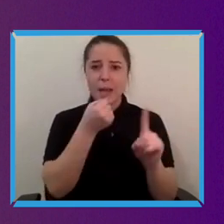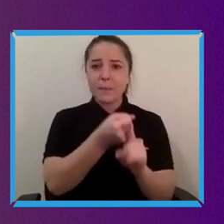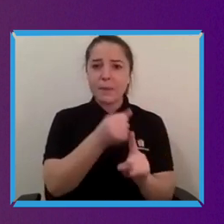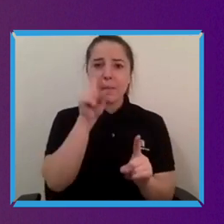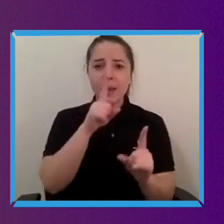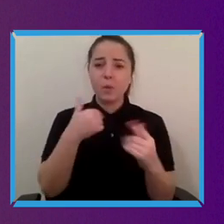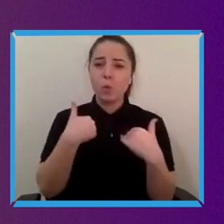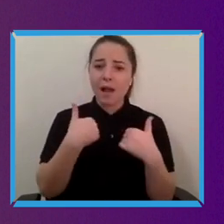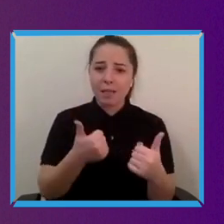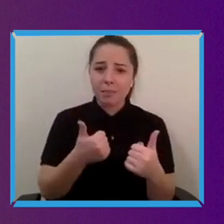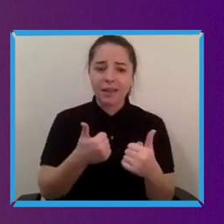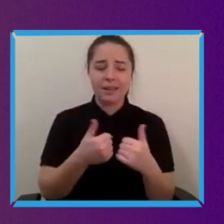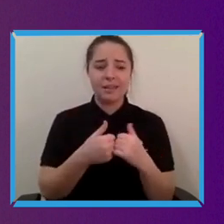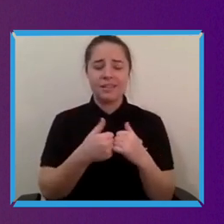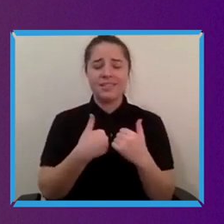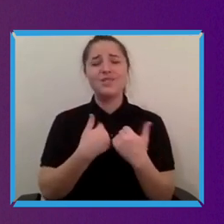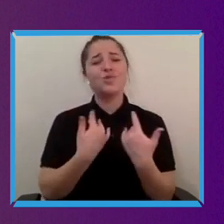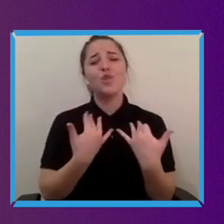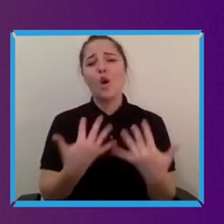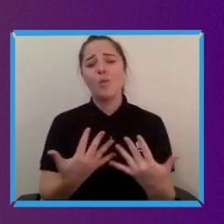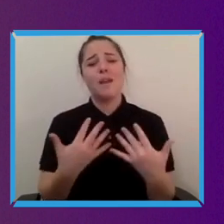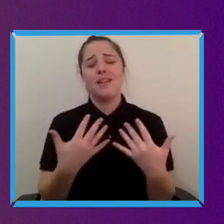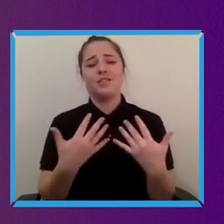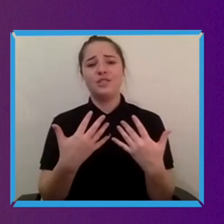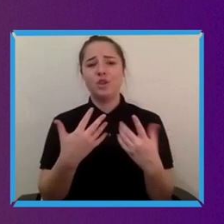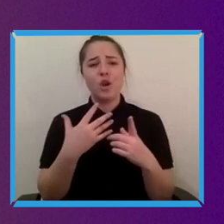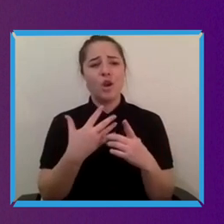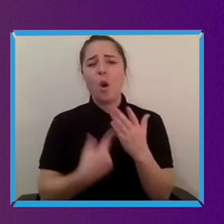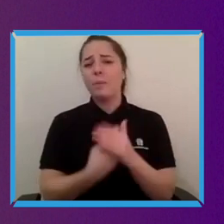just so much opportunity to make big improvements here and you know